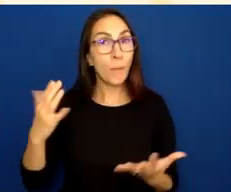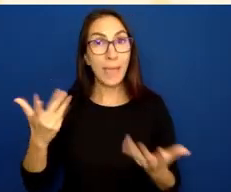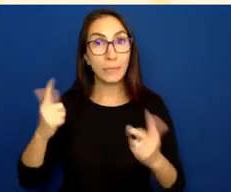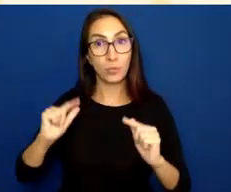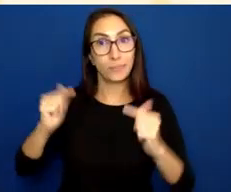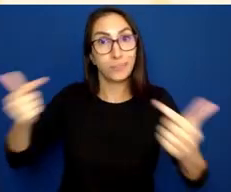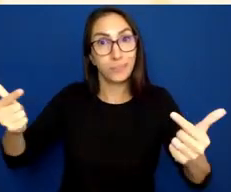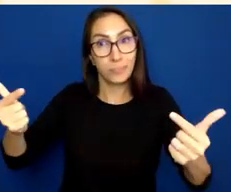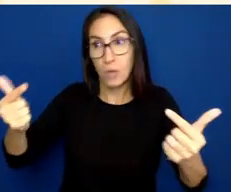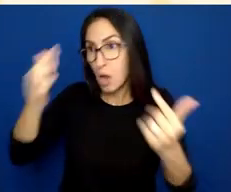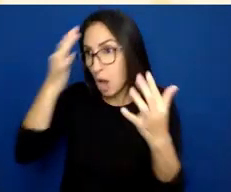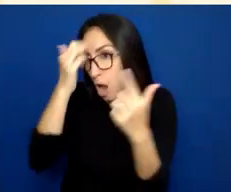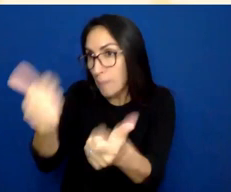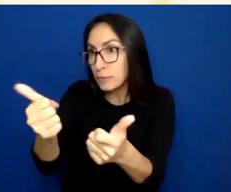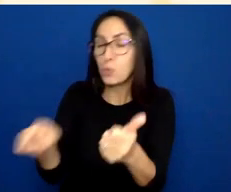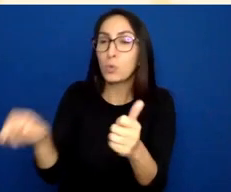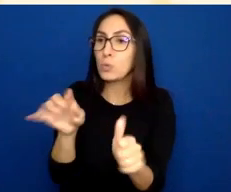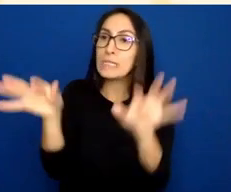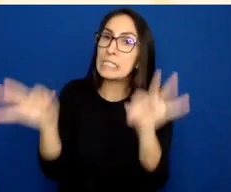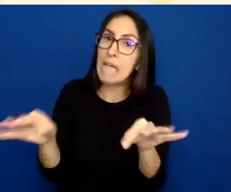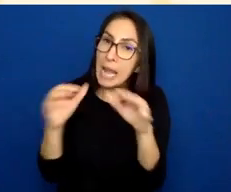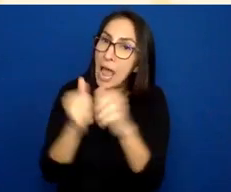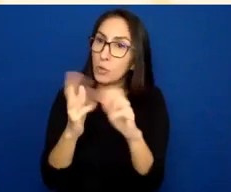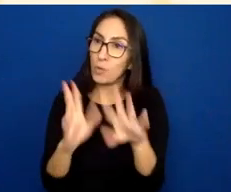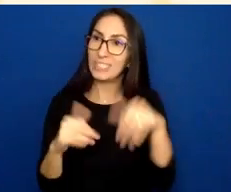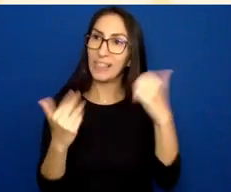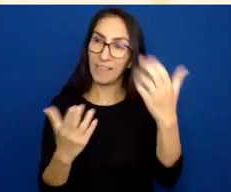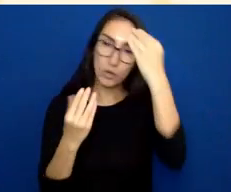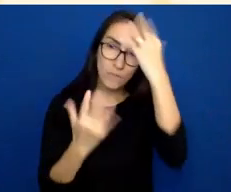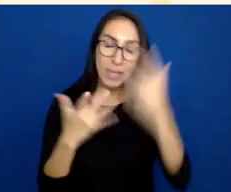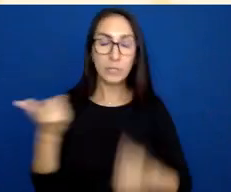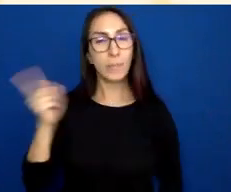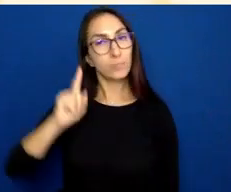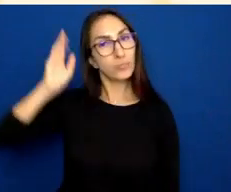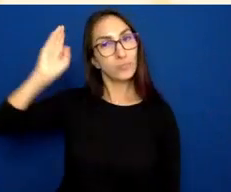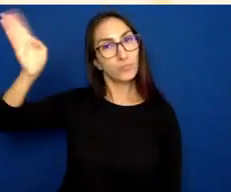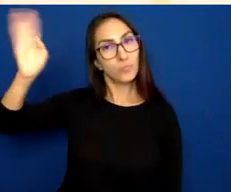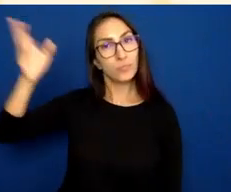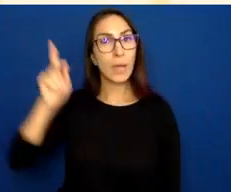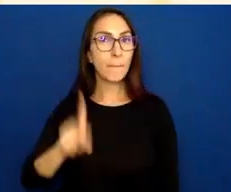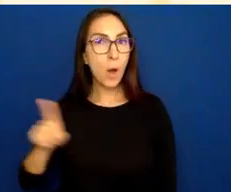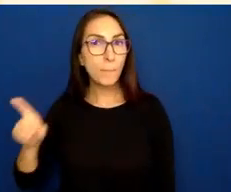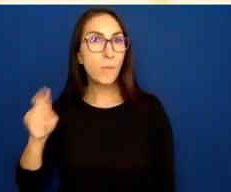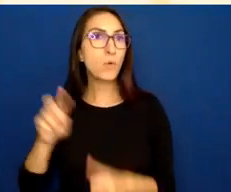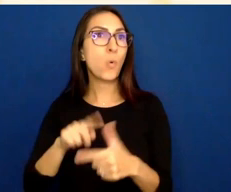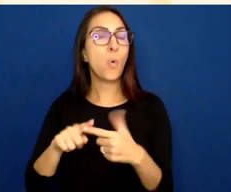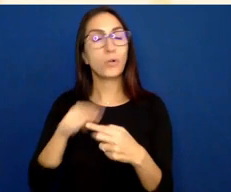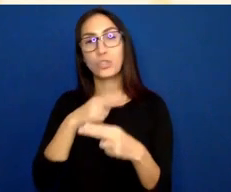Maybe let them choose how they want to deliver. It could be a PowerPoint presentation, or it could be a short video.